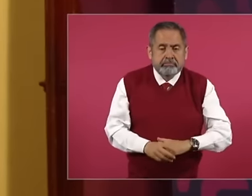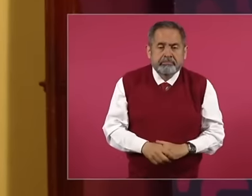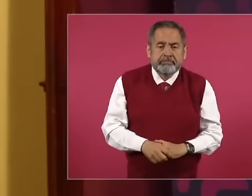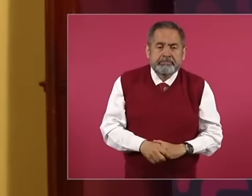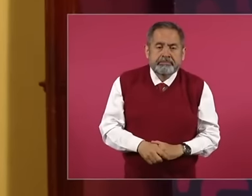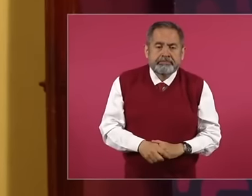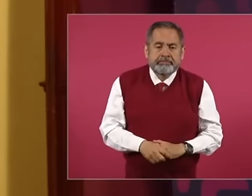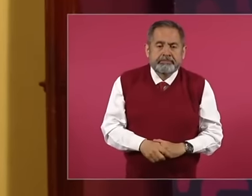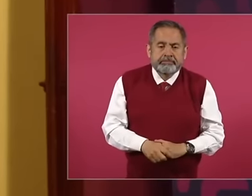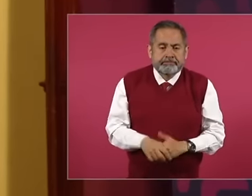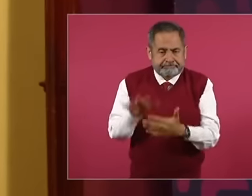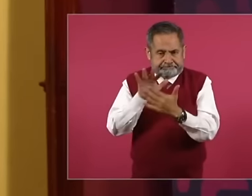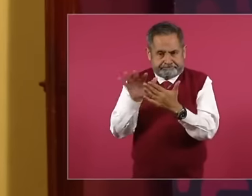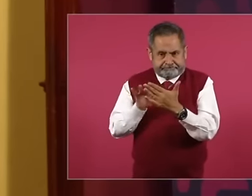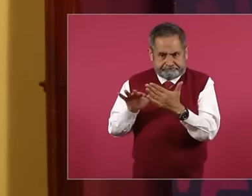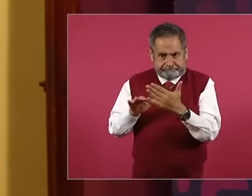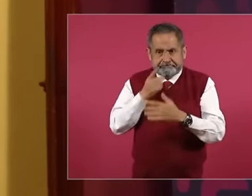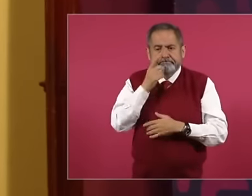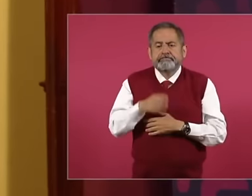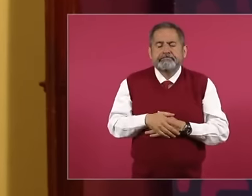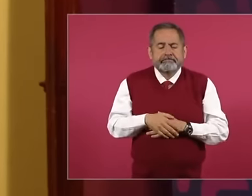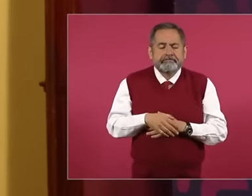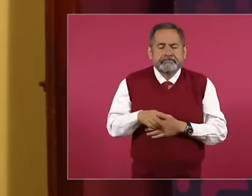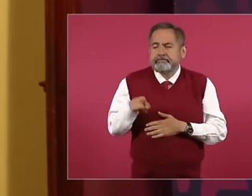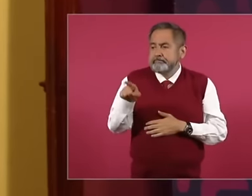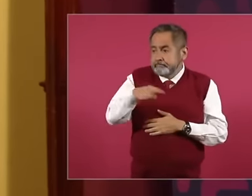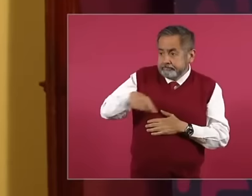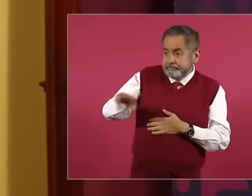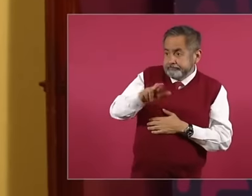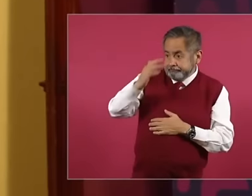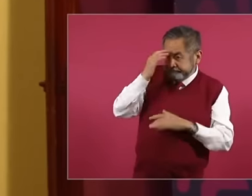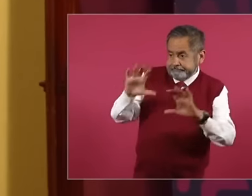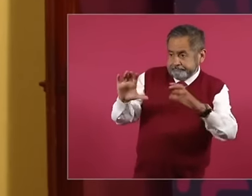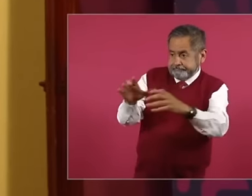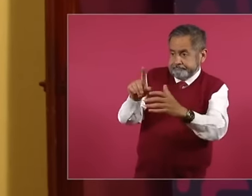which forces us to recognize them as such for the establishment of